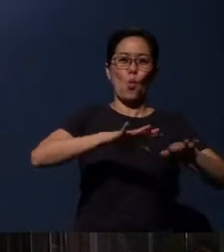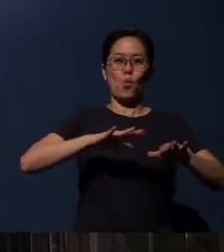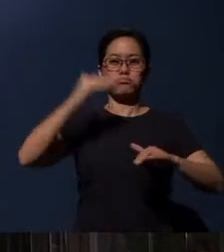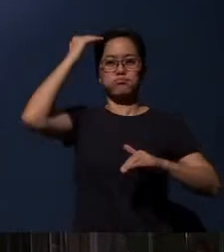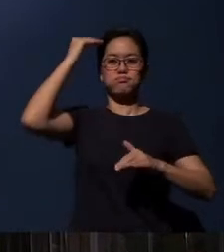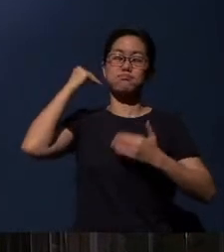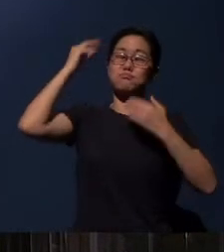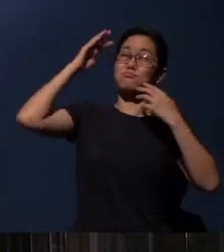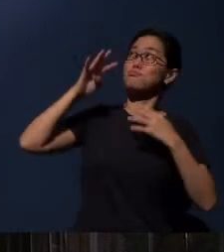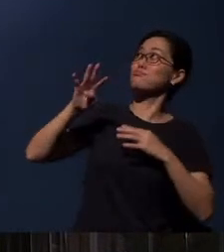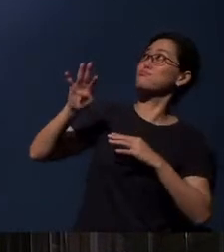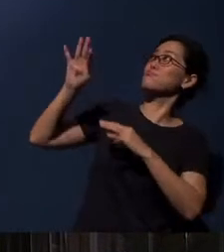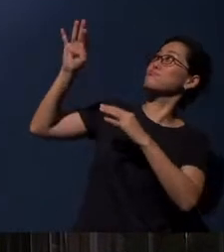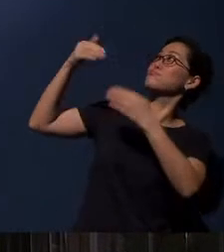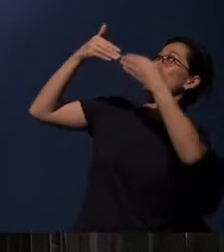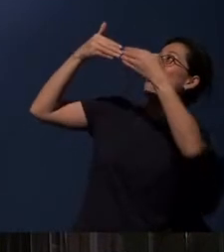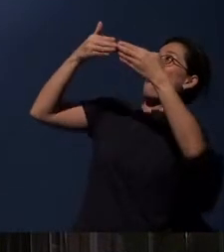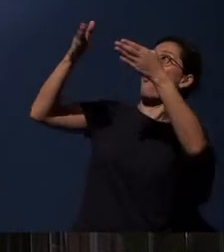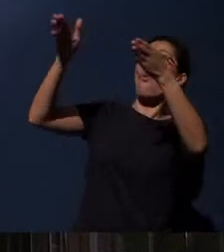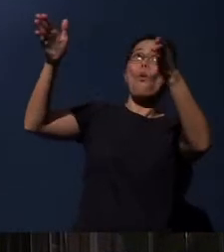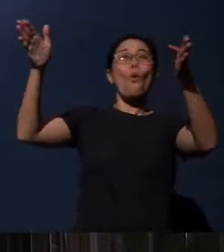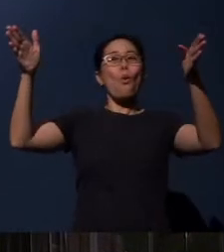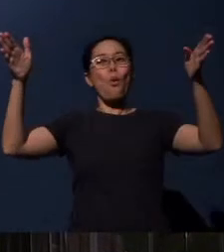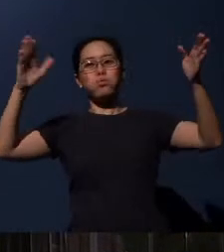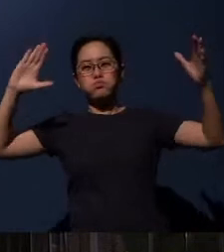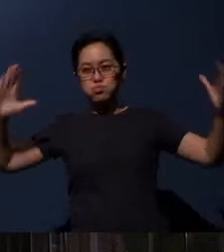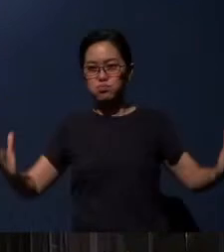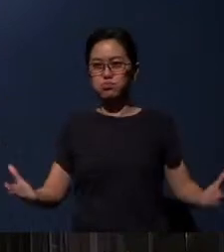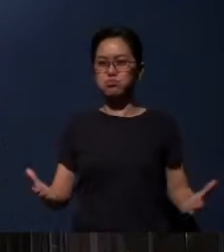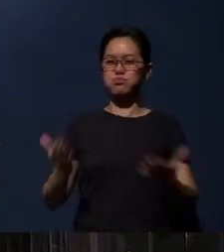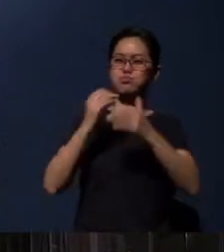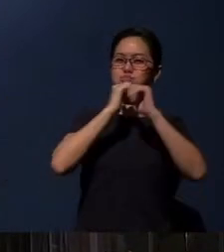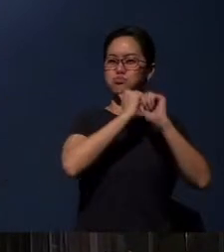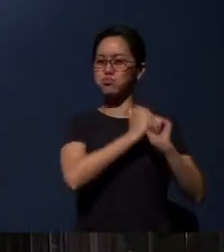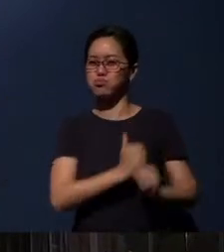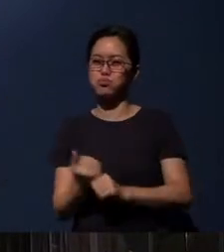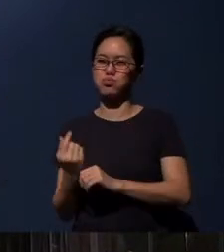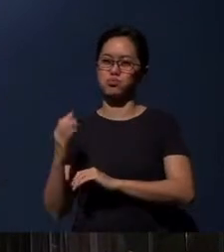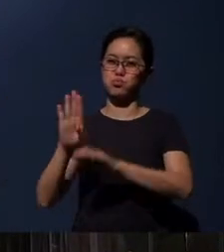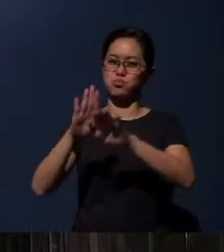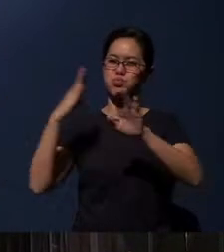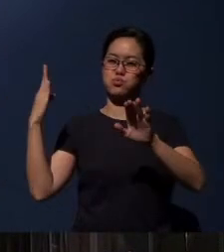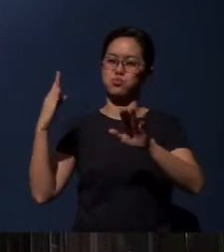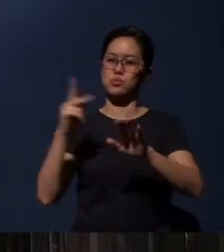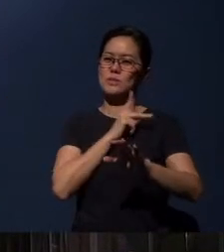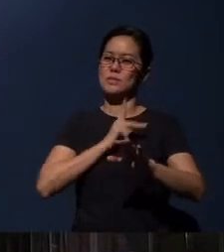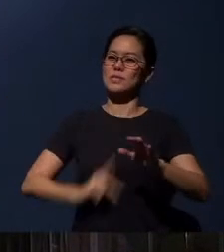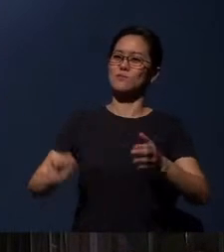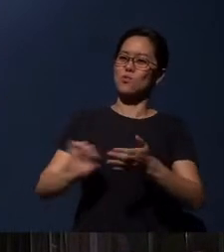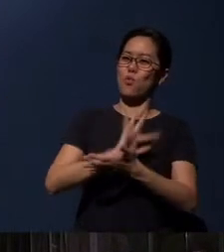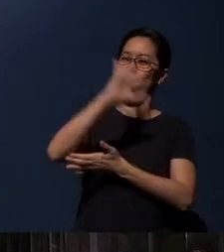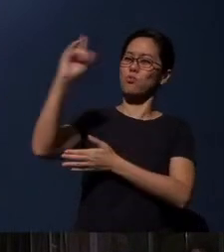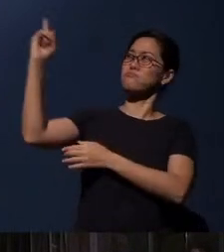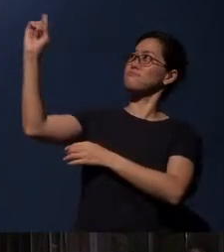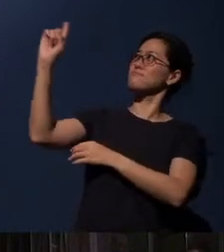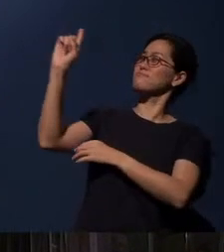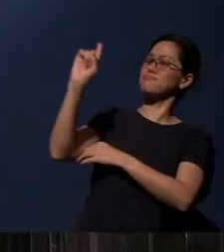Lift up your heads, you gates; be lifted up, you ancient doors, that the King of glory may come in.